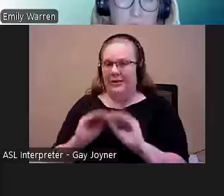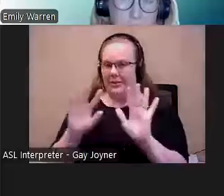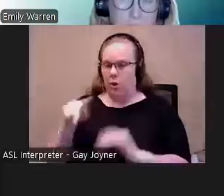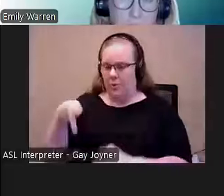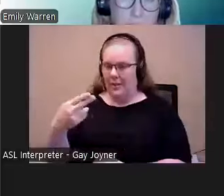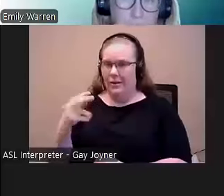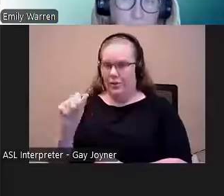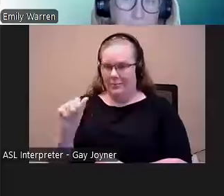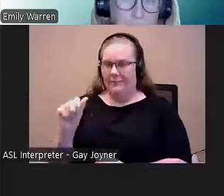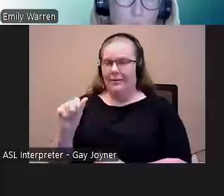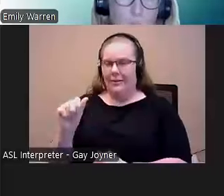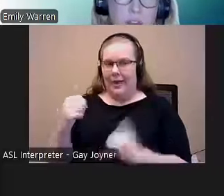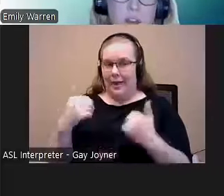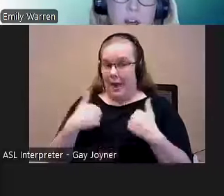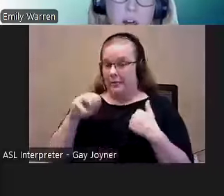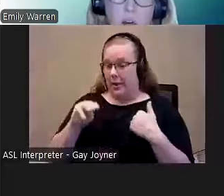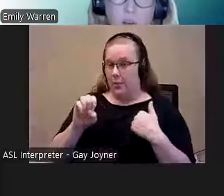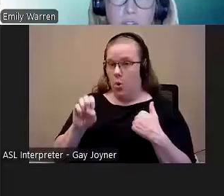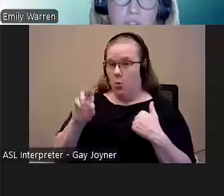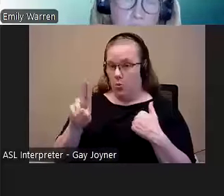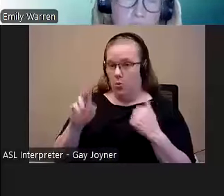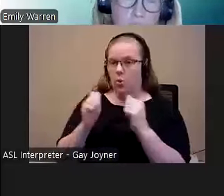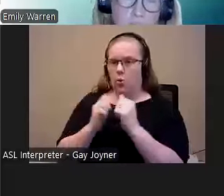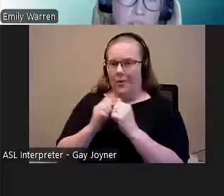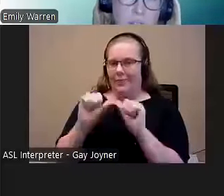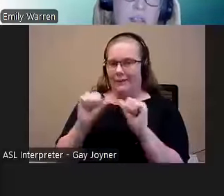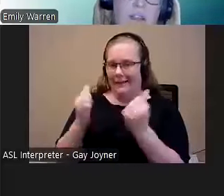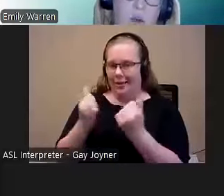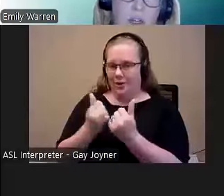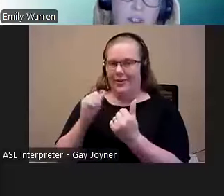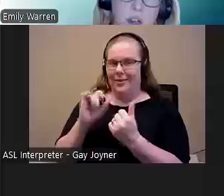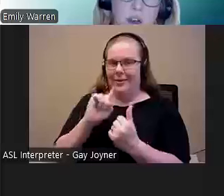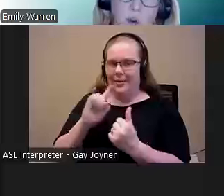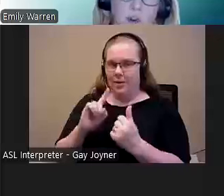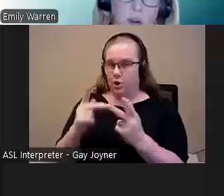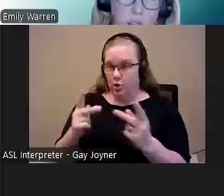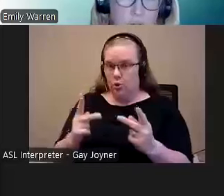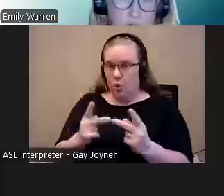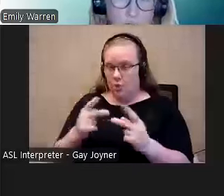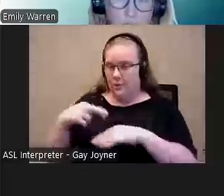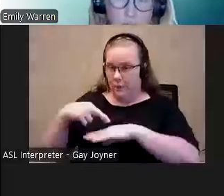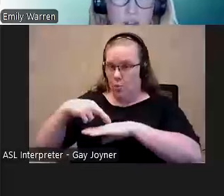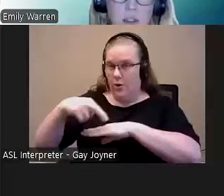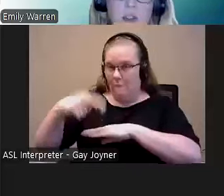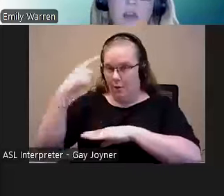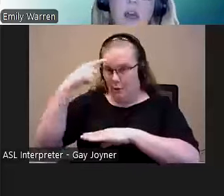executed an MOU with the agency that is the source of the referrals for this preference.